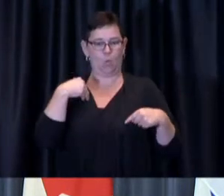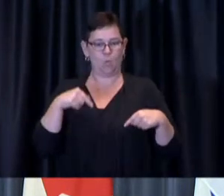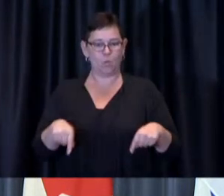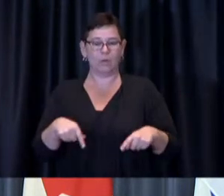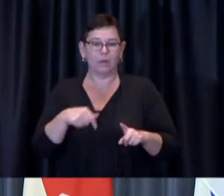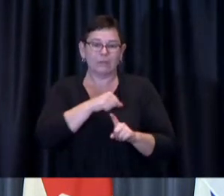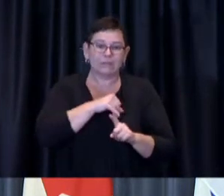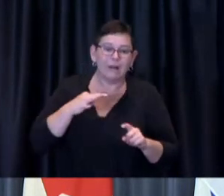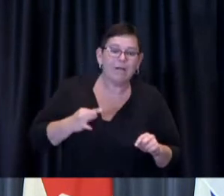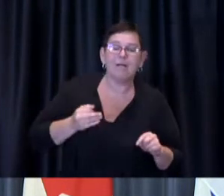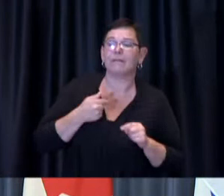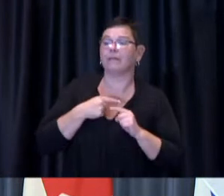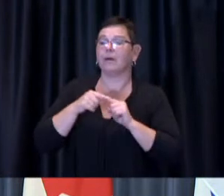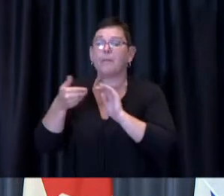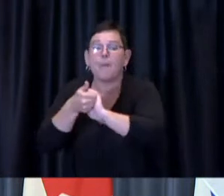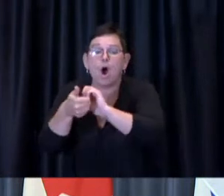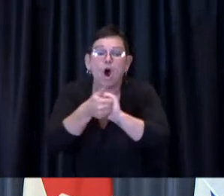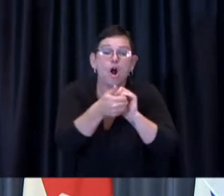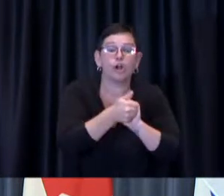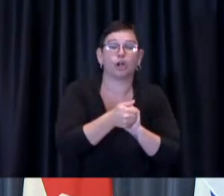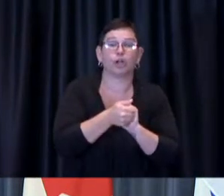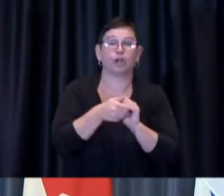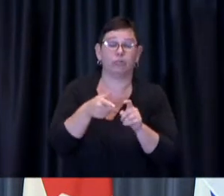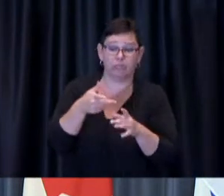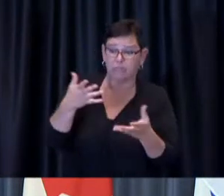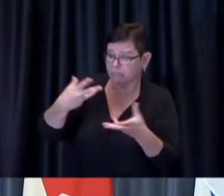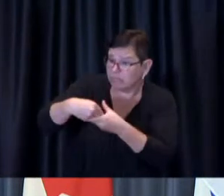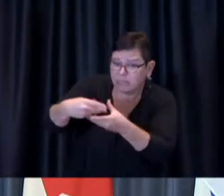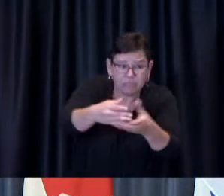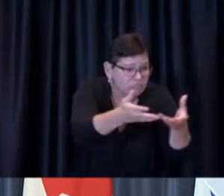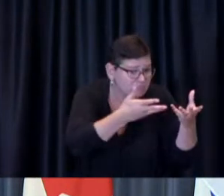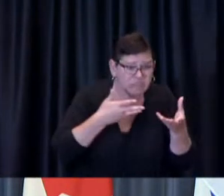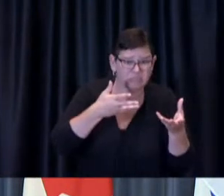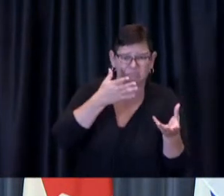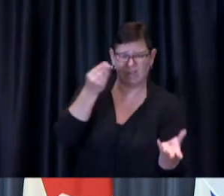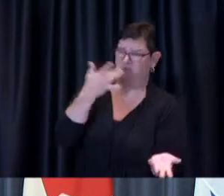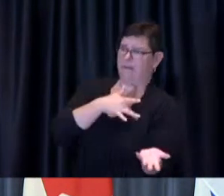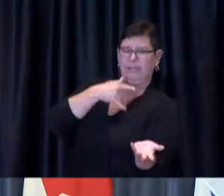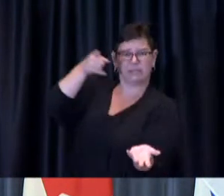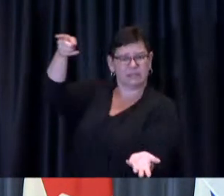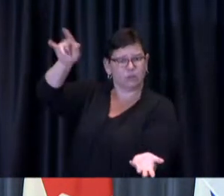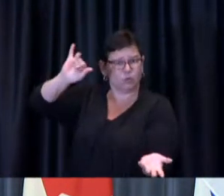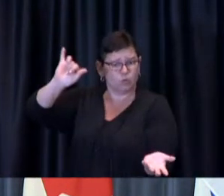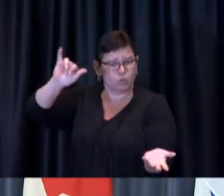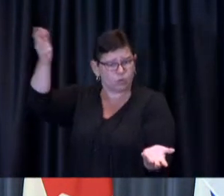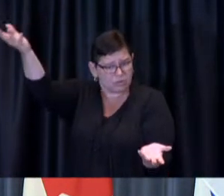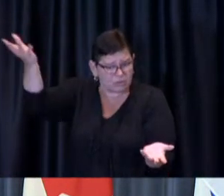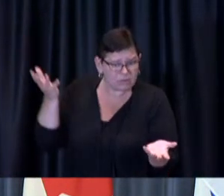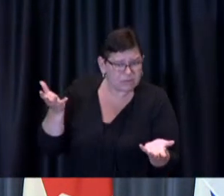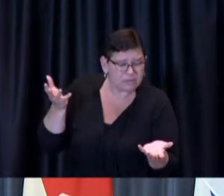including the province not only increase vaccine coverage but also increase confidence in vaccine